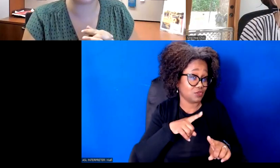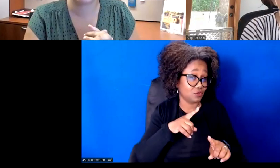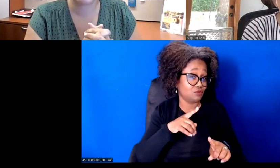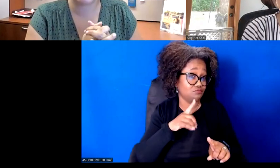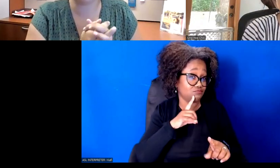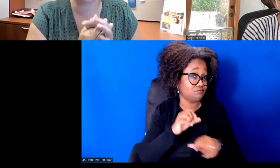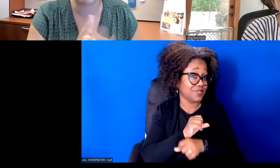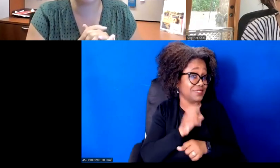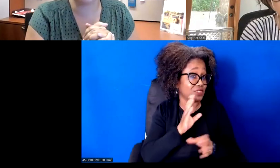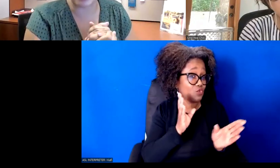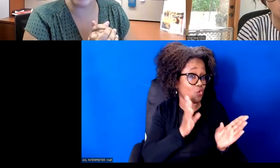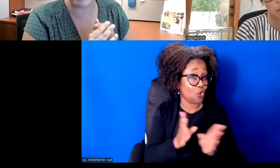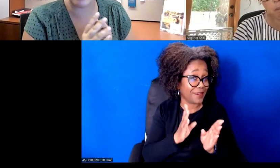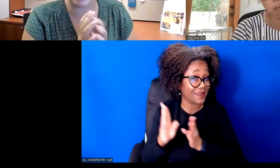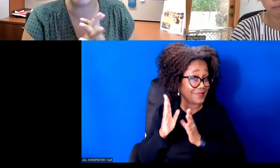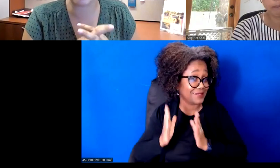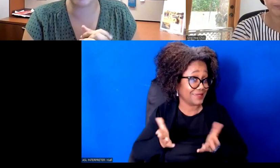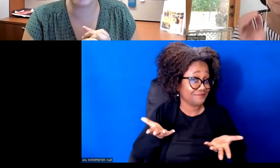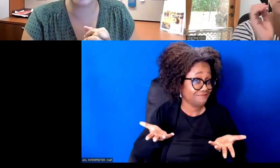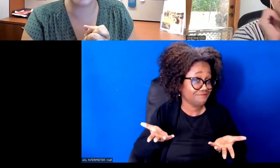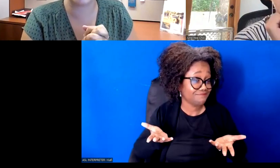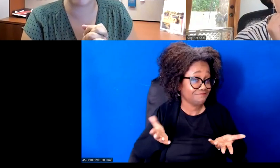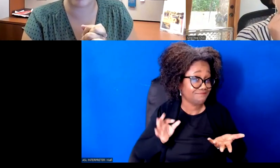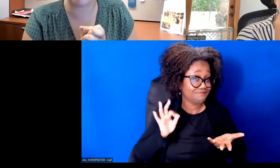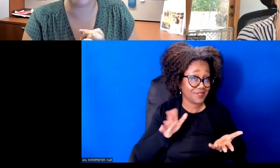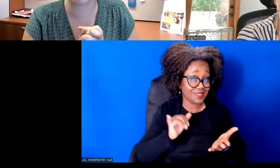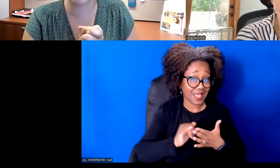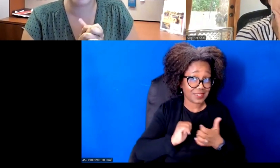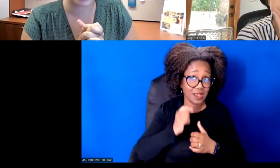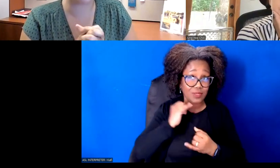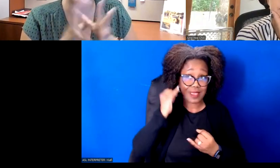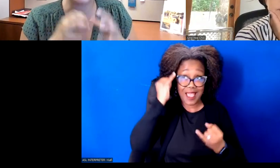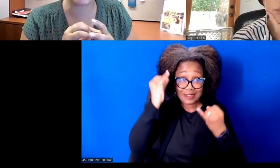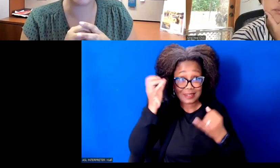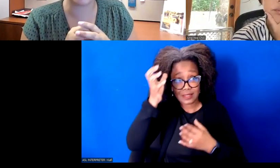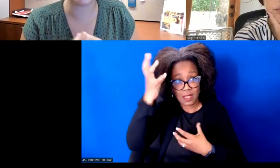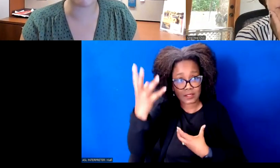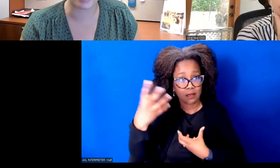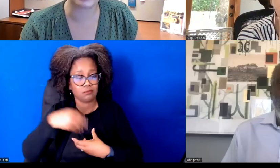Manuela John, do you have any additional ideas about how folks can continue to to practice